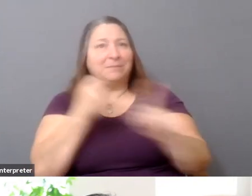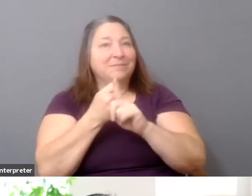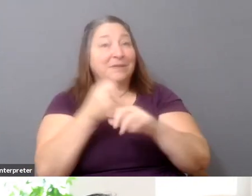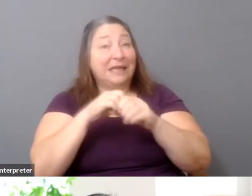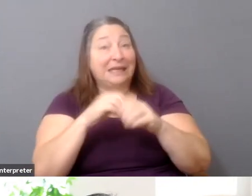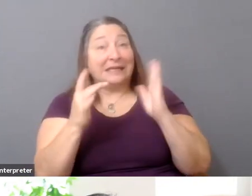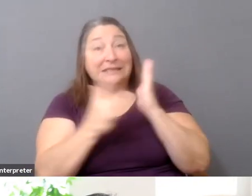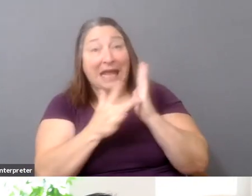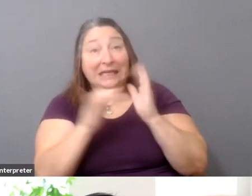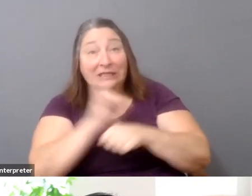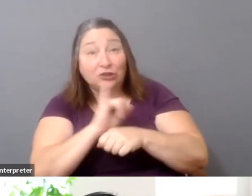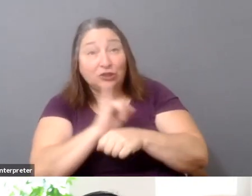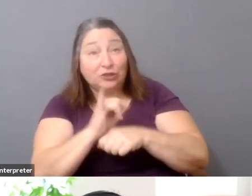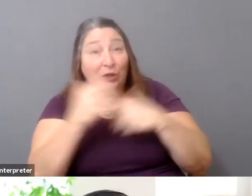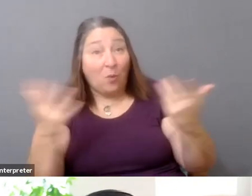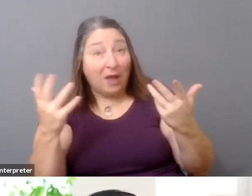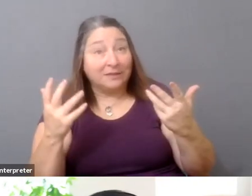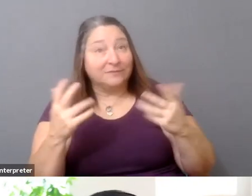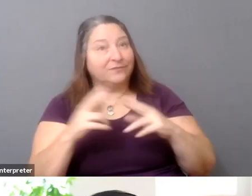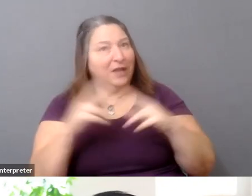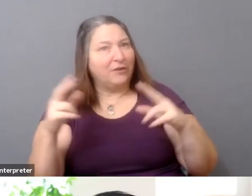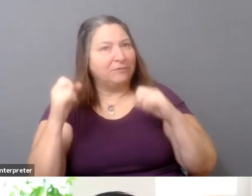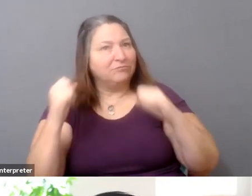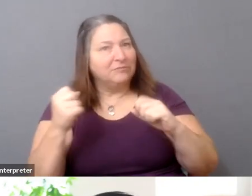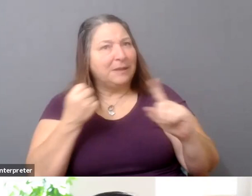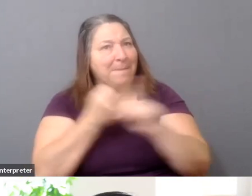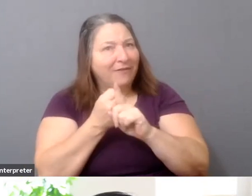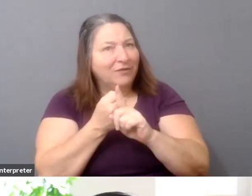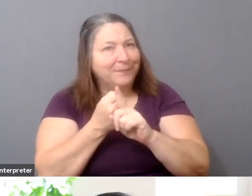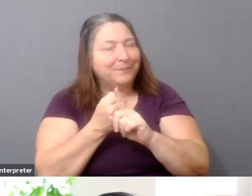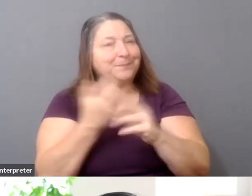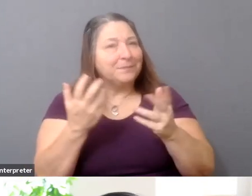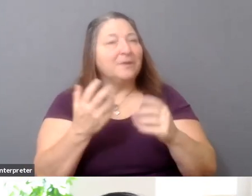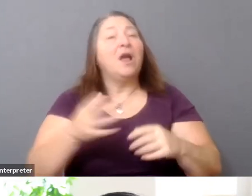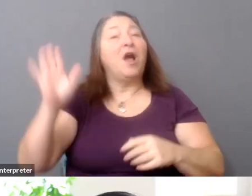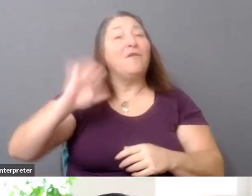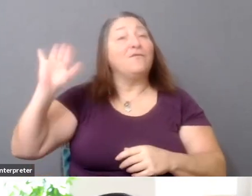has been this work that a former engineer at Pinterest, Tracy